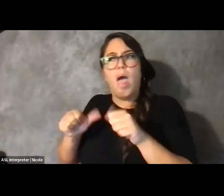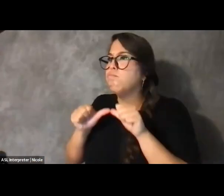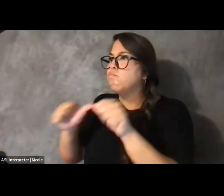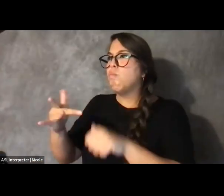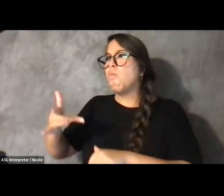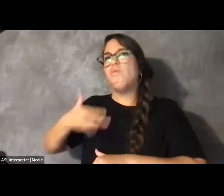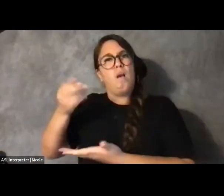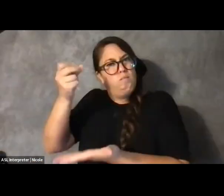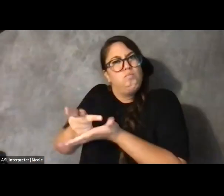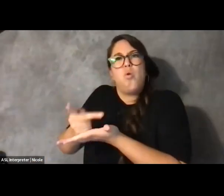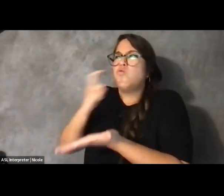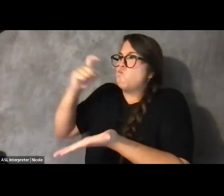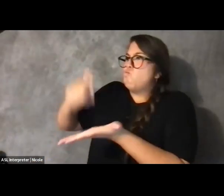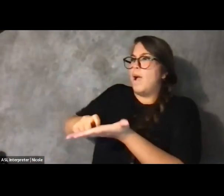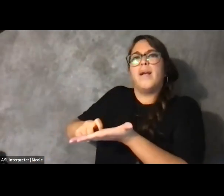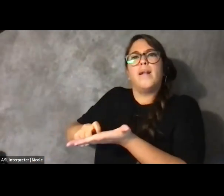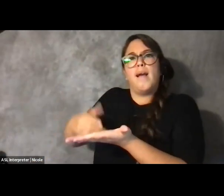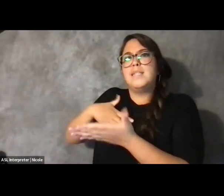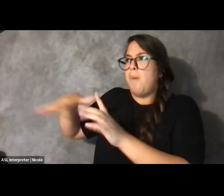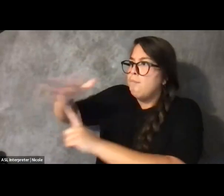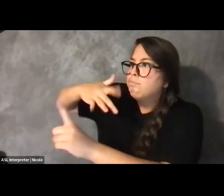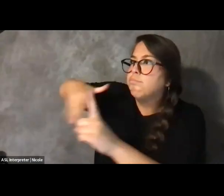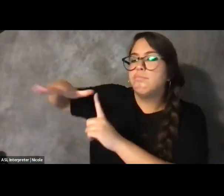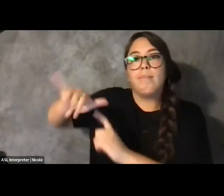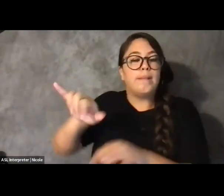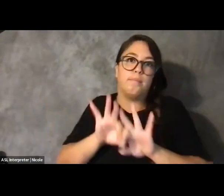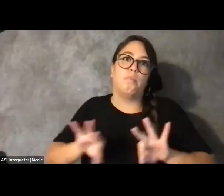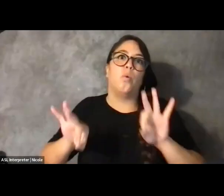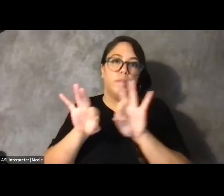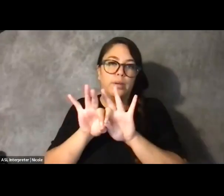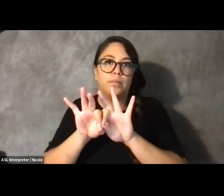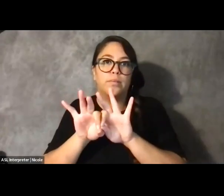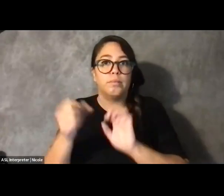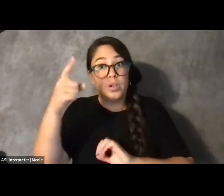And that is important. We share these moments for a purpose.